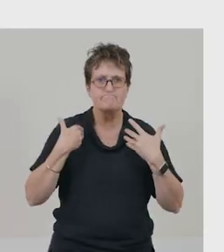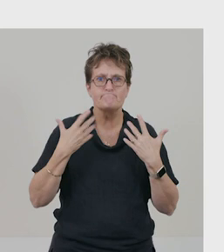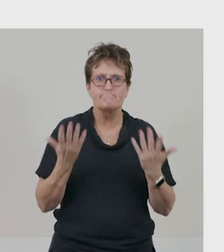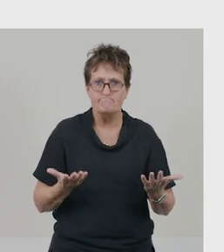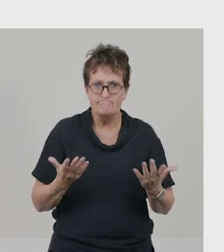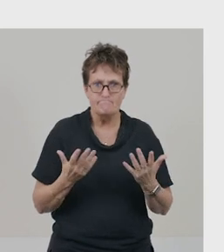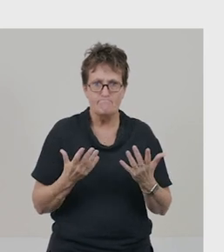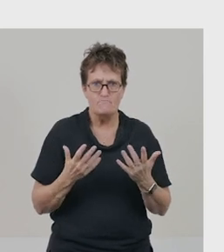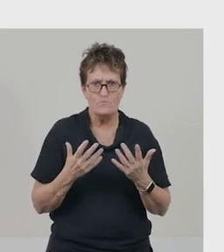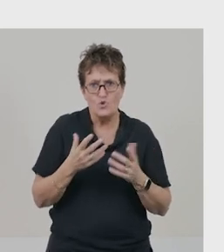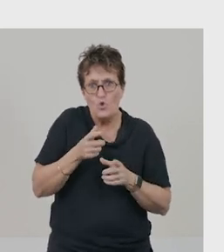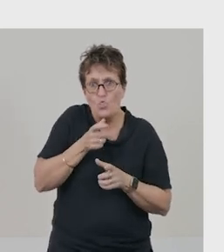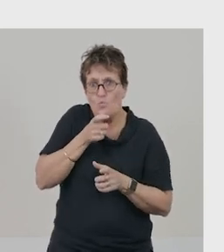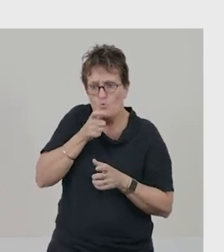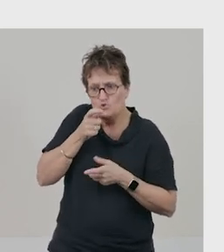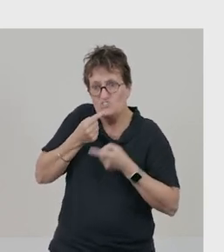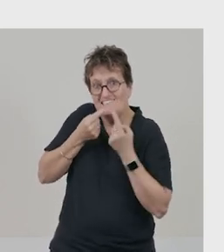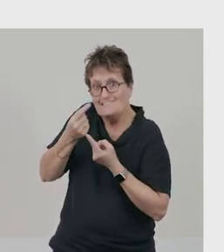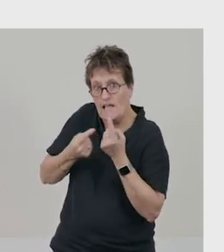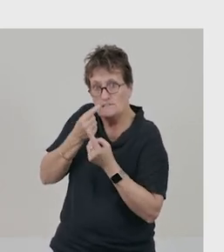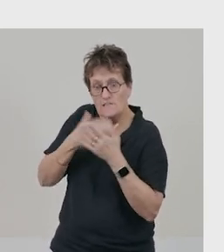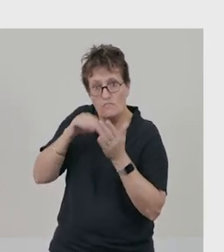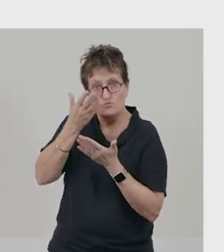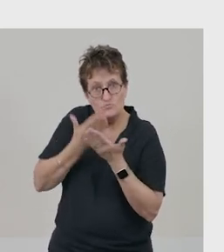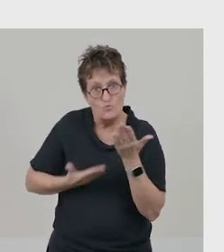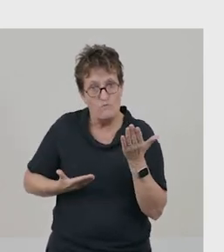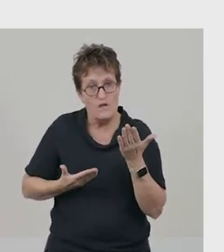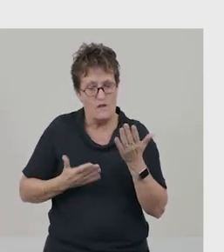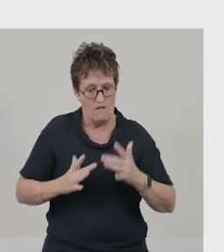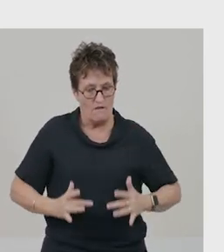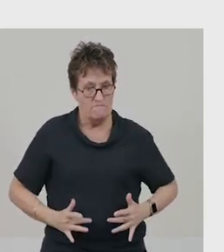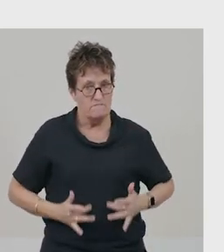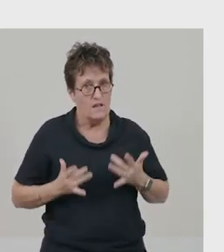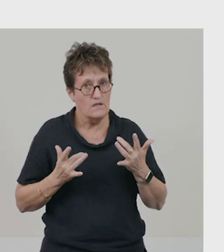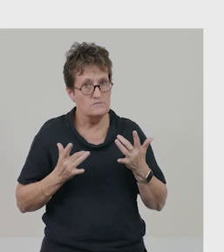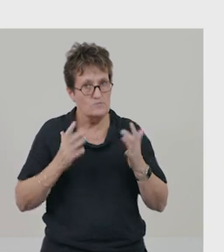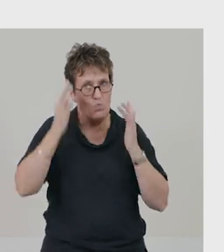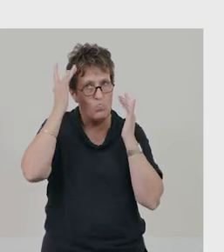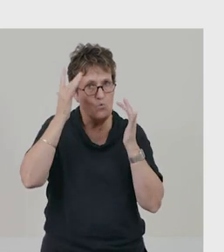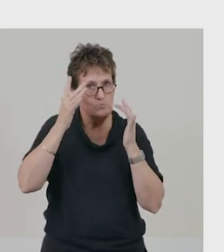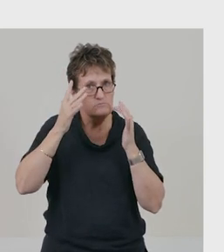what she looks like, dialogue, feelings, thoughts, and actions.